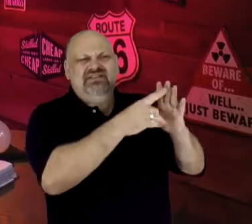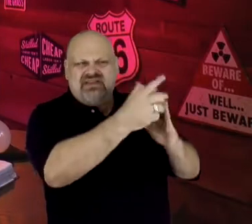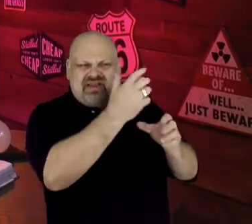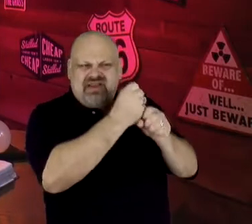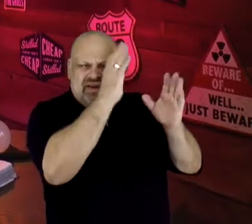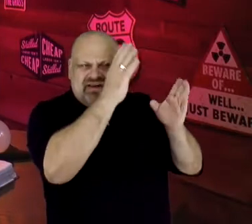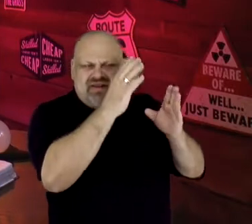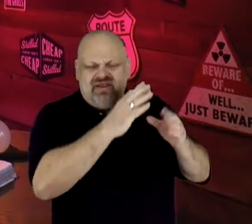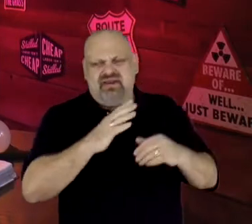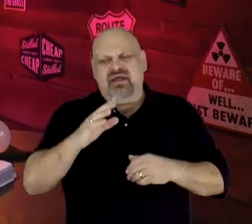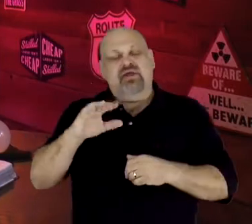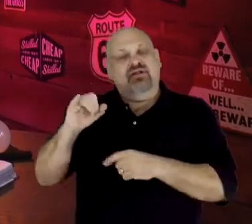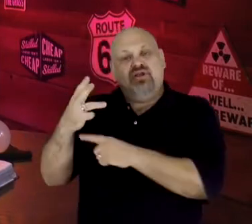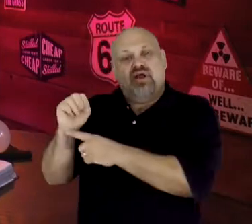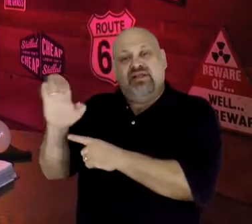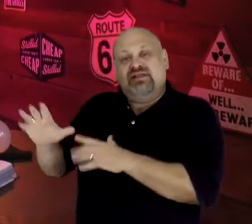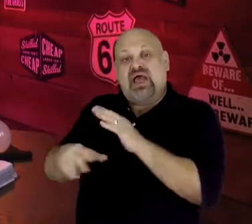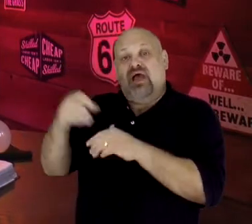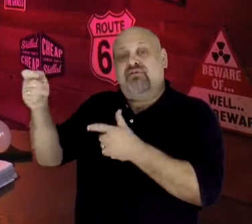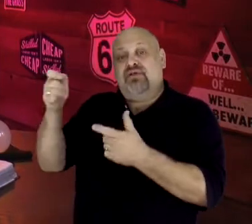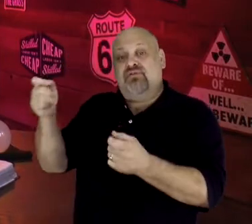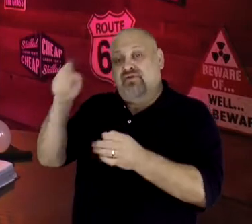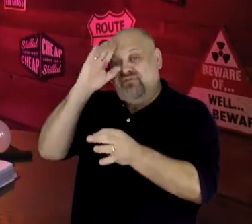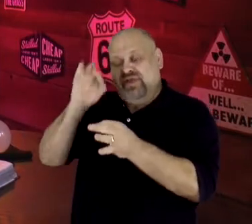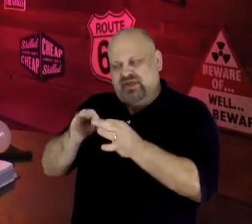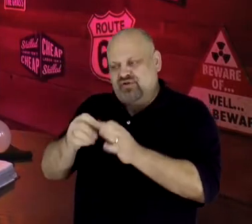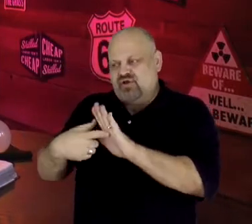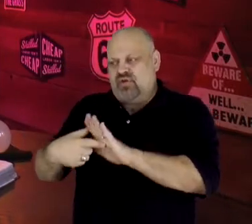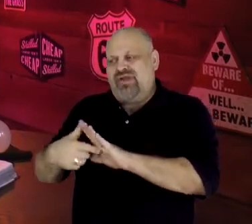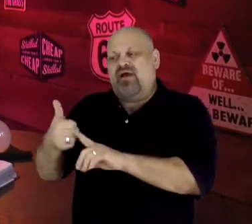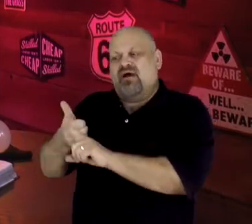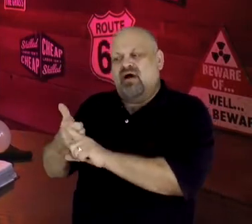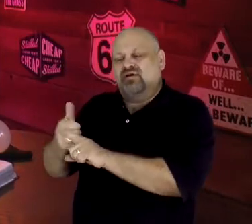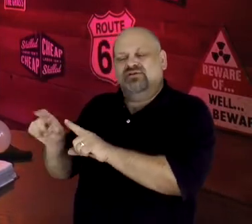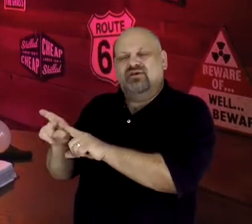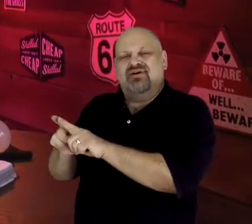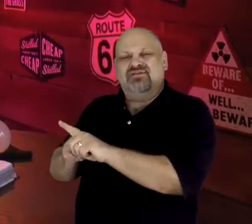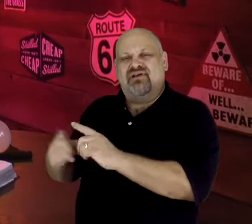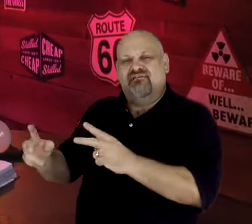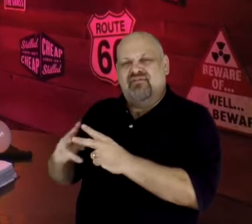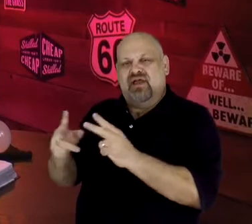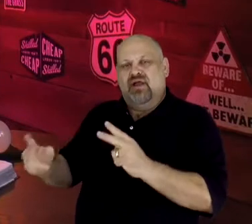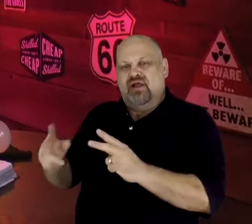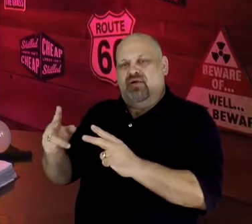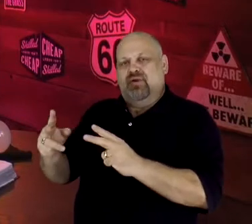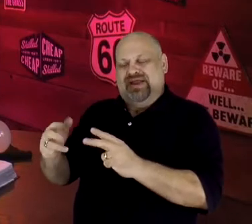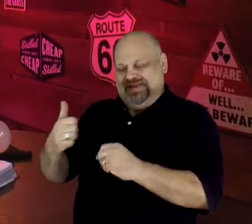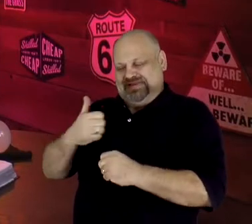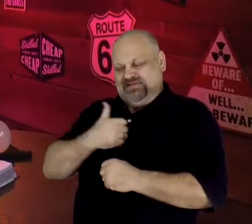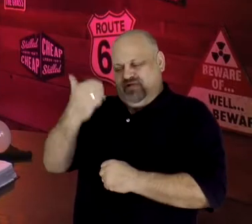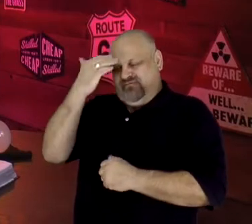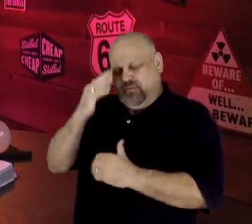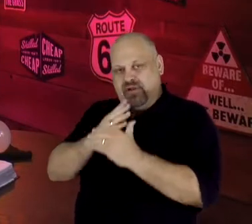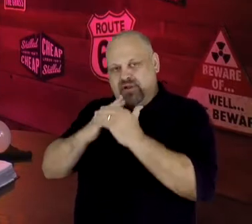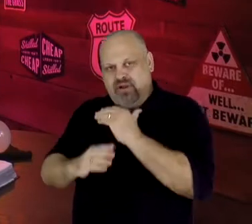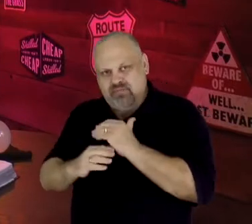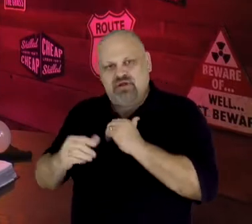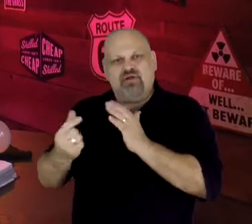showed that he was also faithfully self-aware. In the Gospel of John, chapter three, verses 29 & 30,